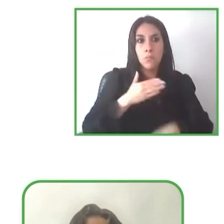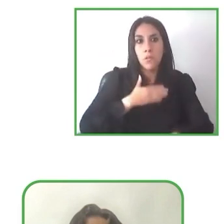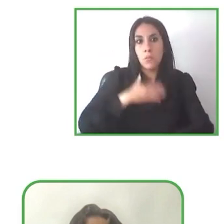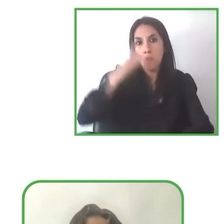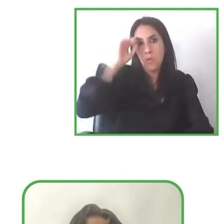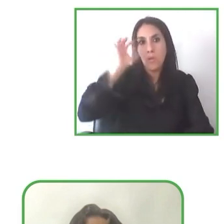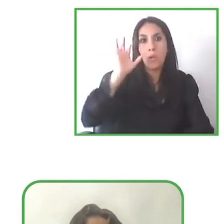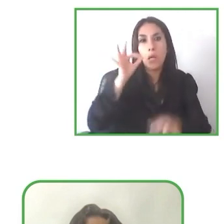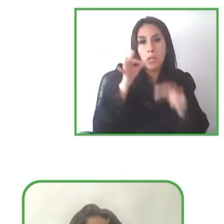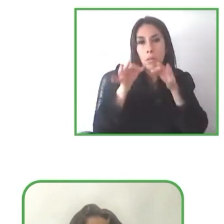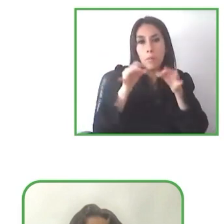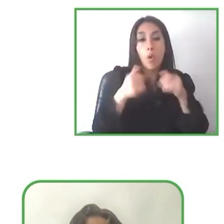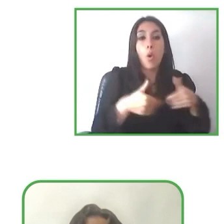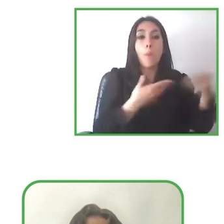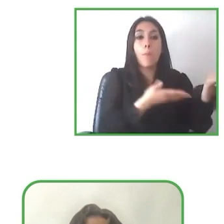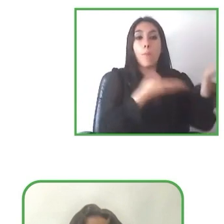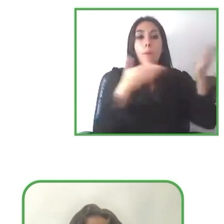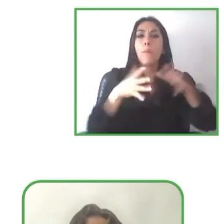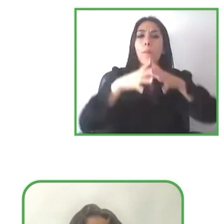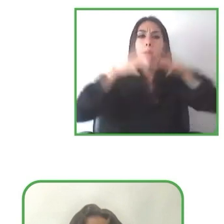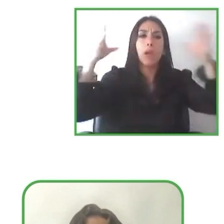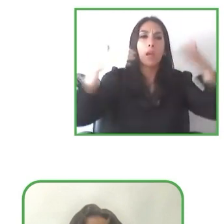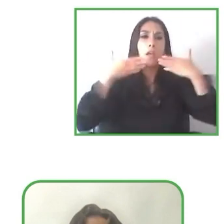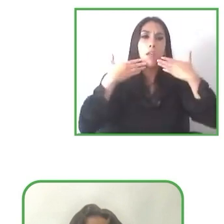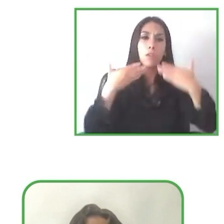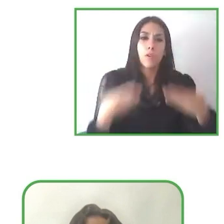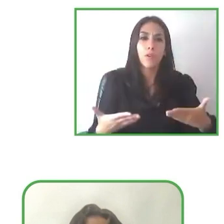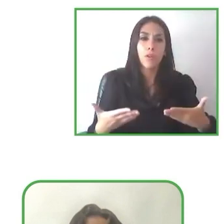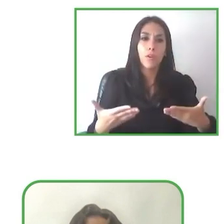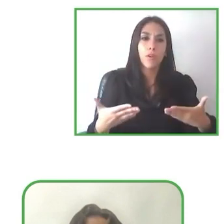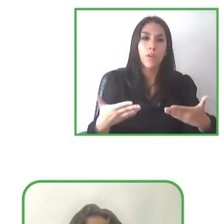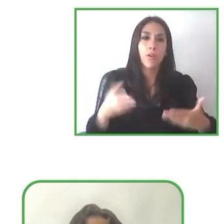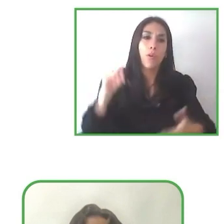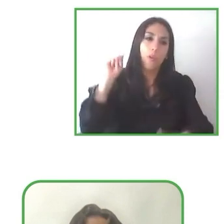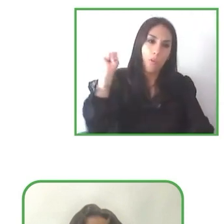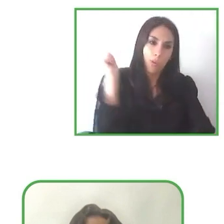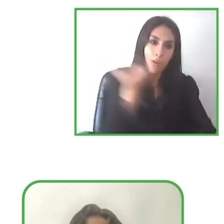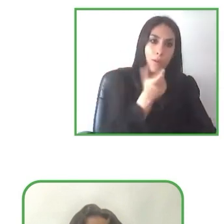Congratulations to all of us. To all of you, thank you for this.